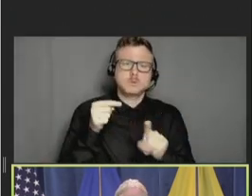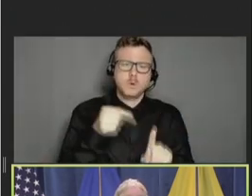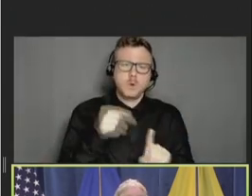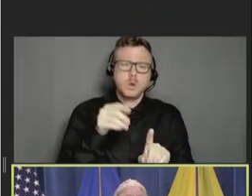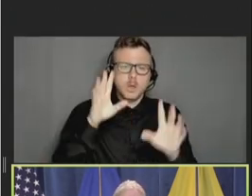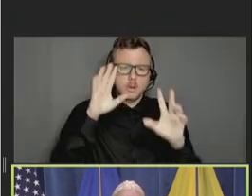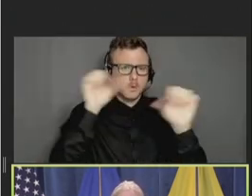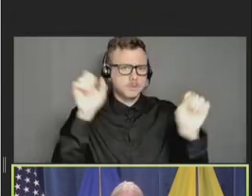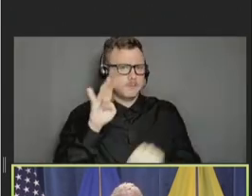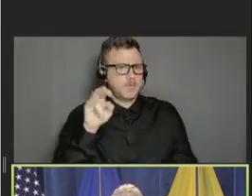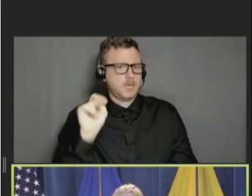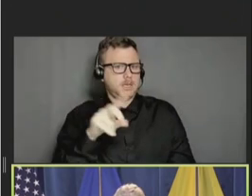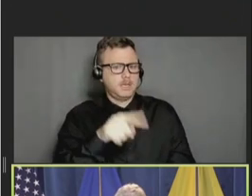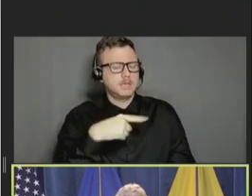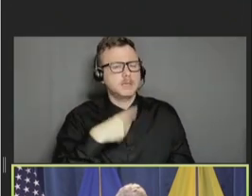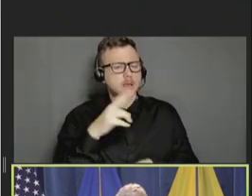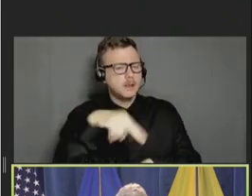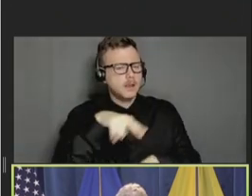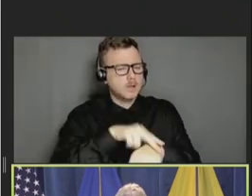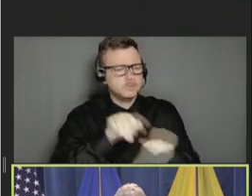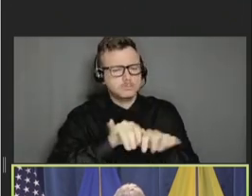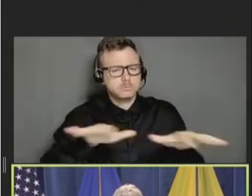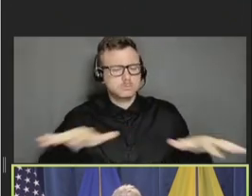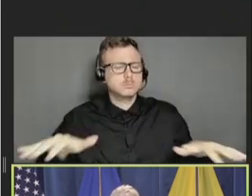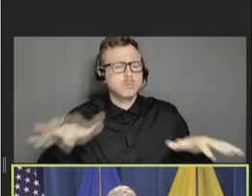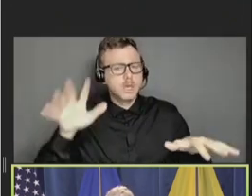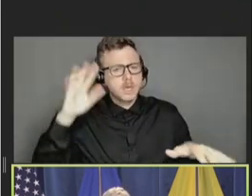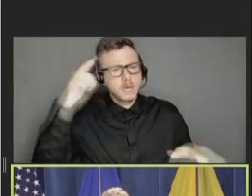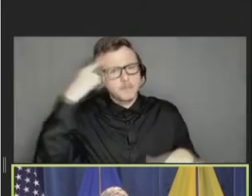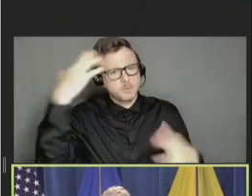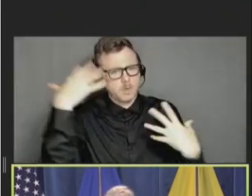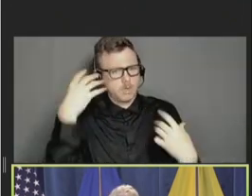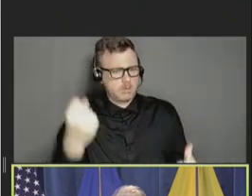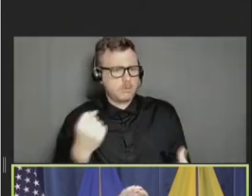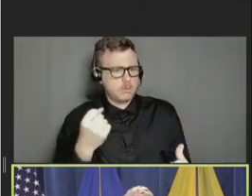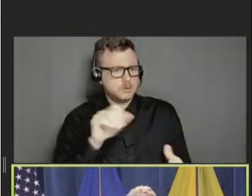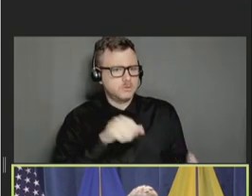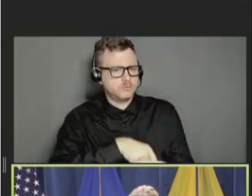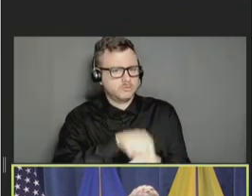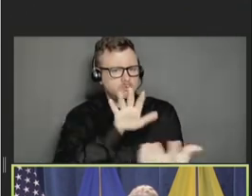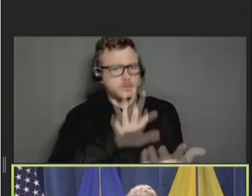mental health strategy. During Mental Health Awareness Month in May, the United States